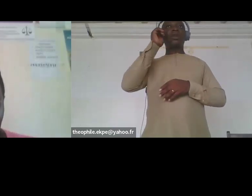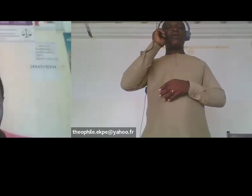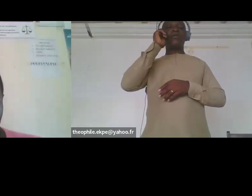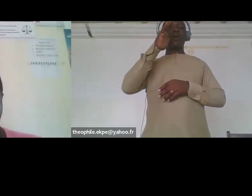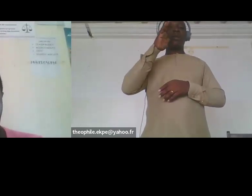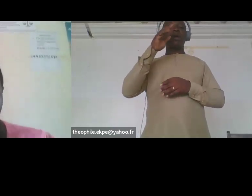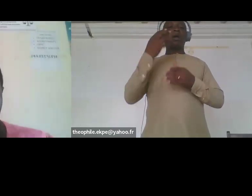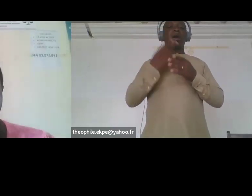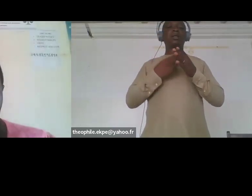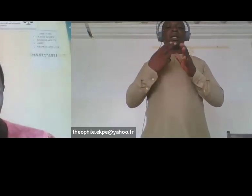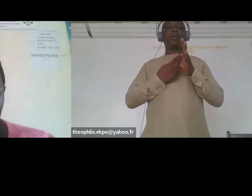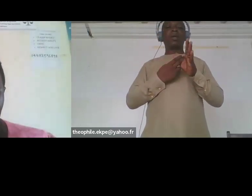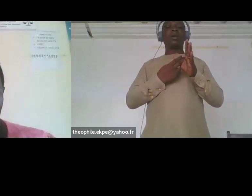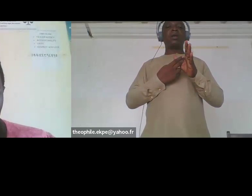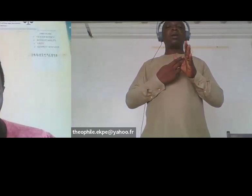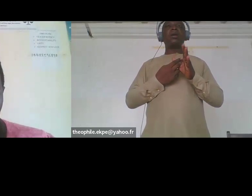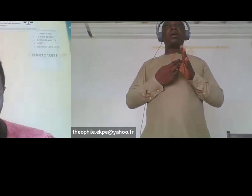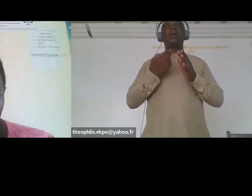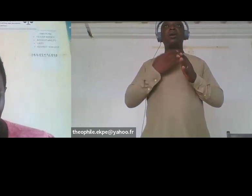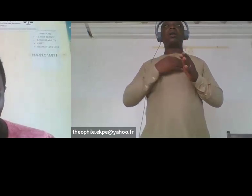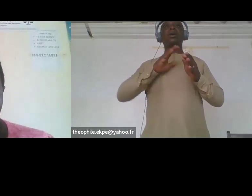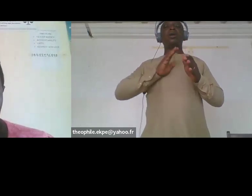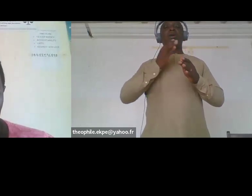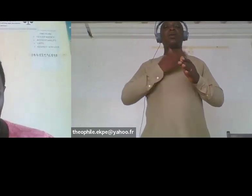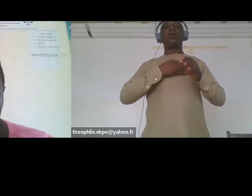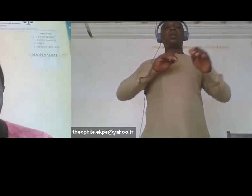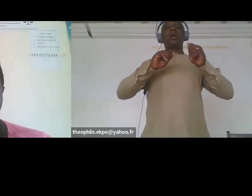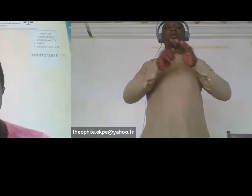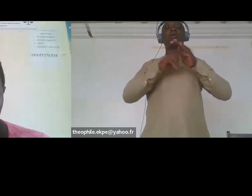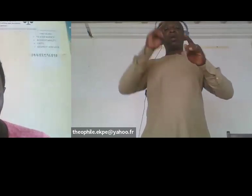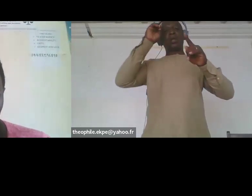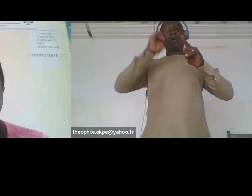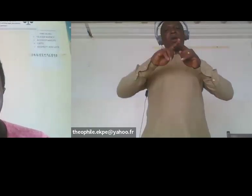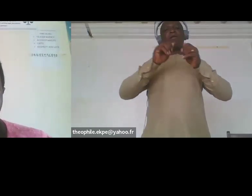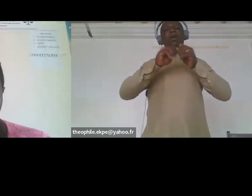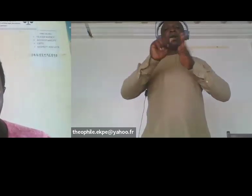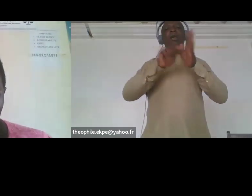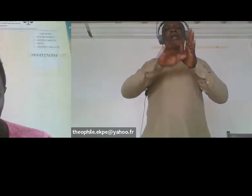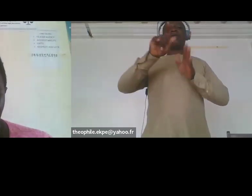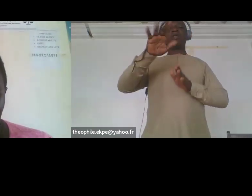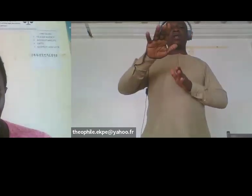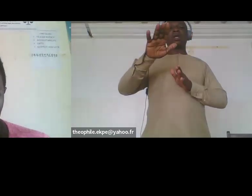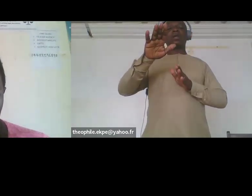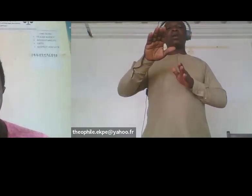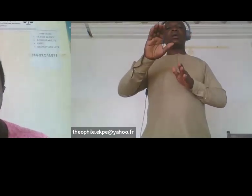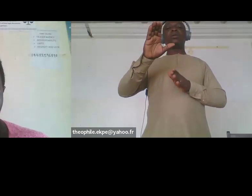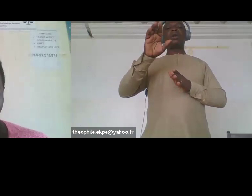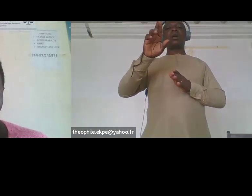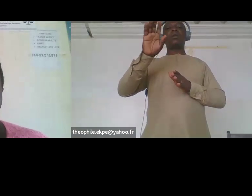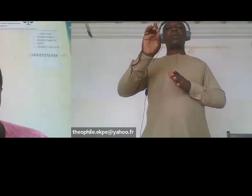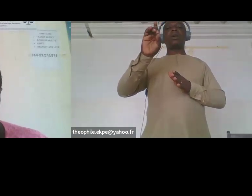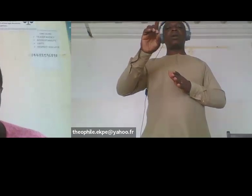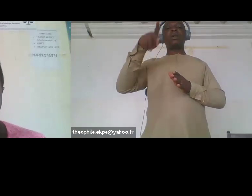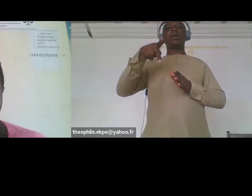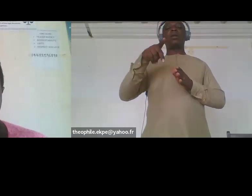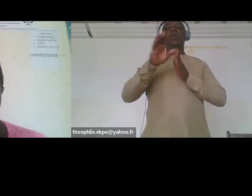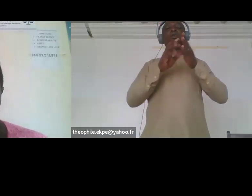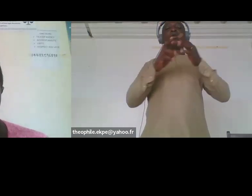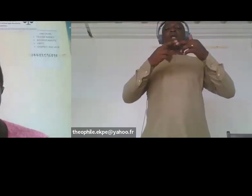is in line with the CRPD Article 25 and the sustainable development goal 3